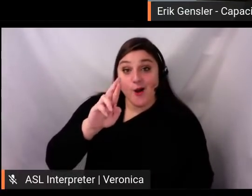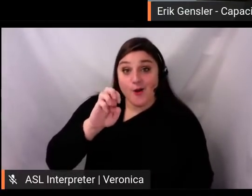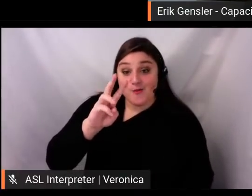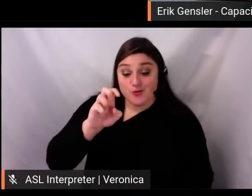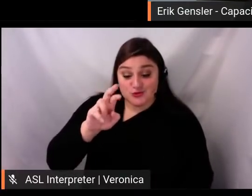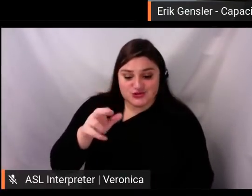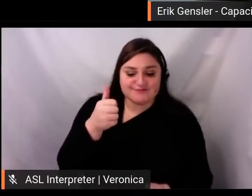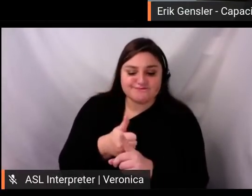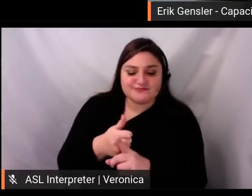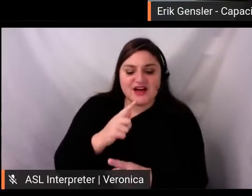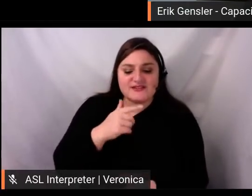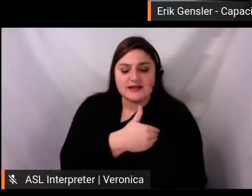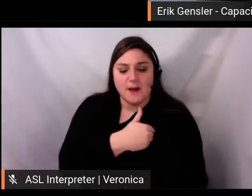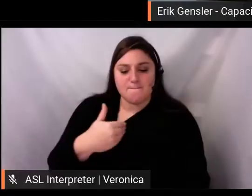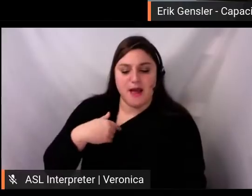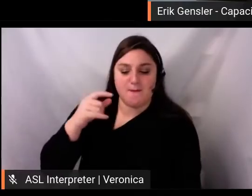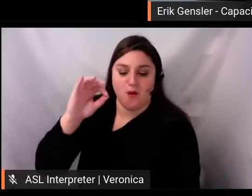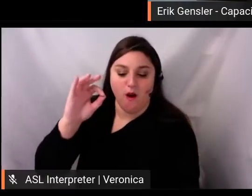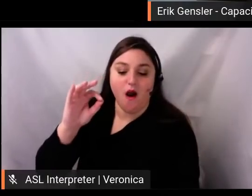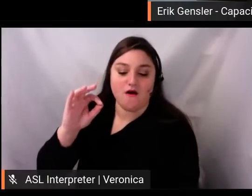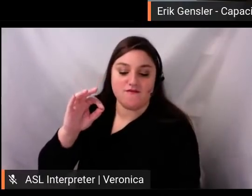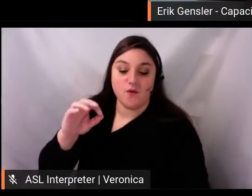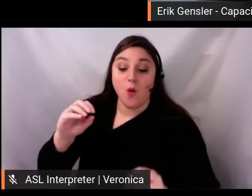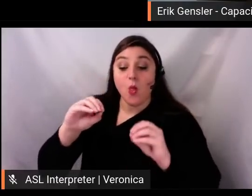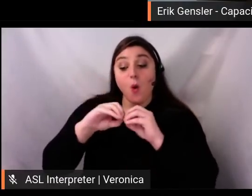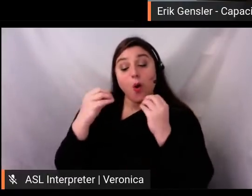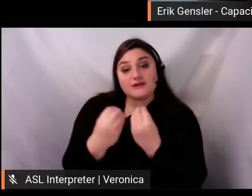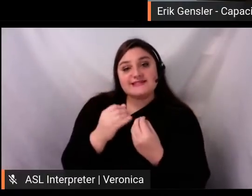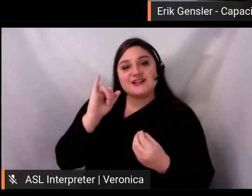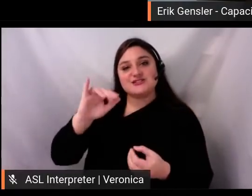uses the arts to make a lasting impact on policy issues including